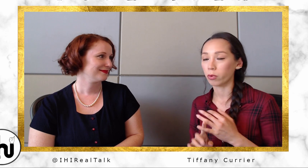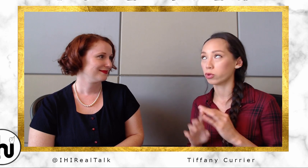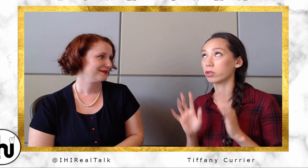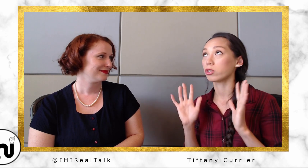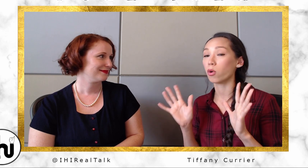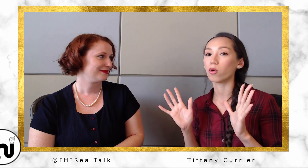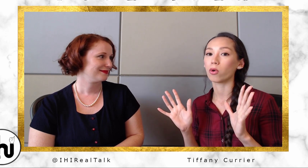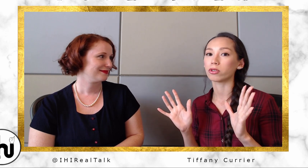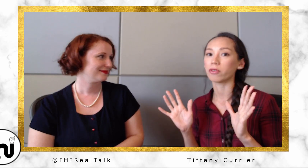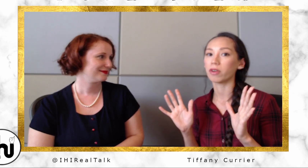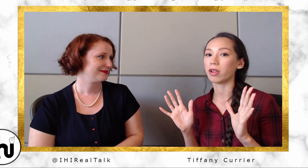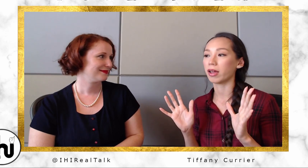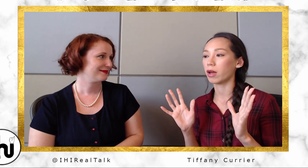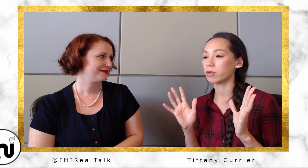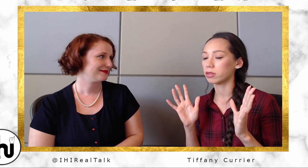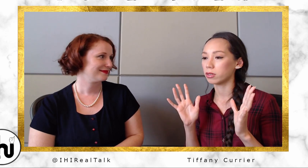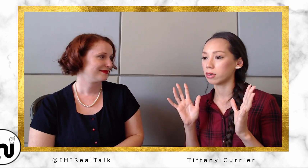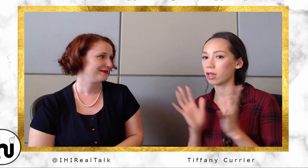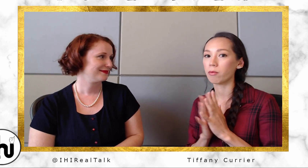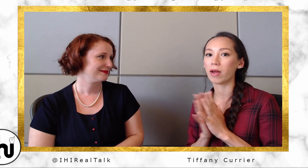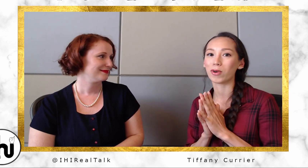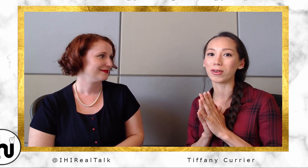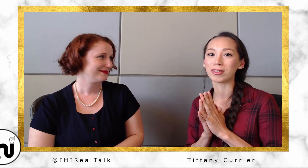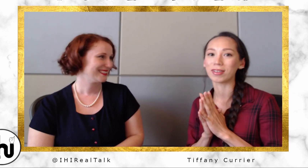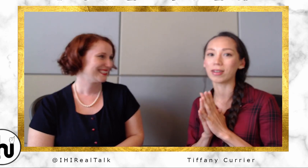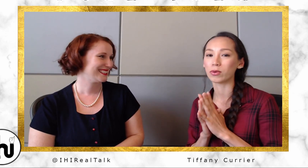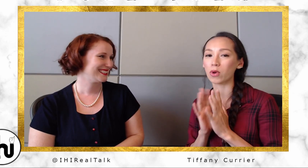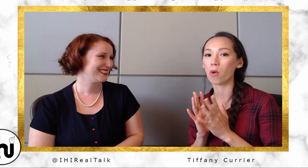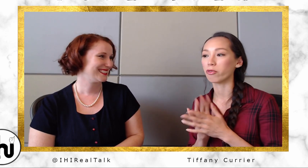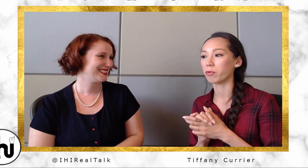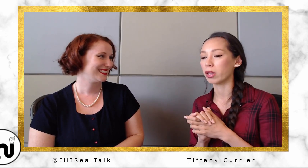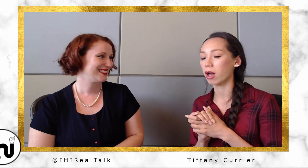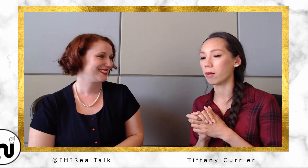was so cool. So it felt like I was in my world, and it was home for me.